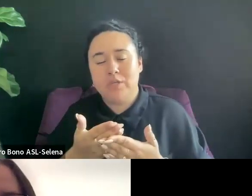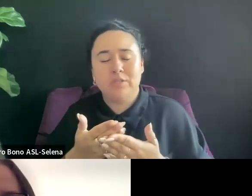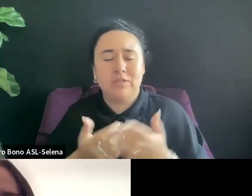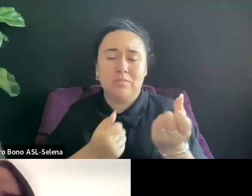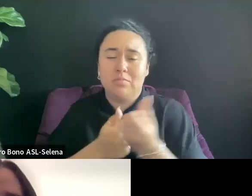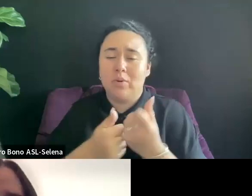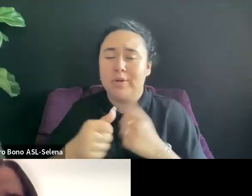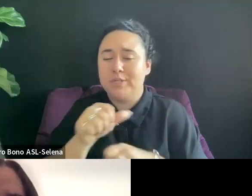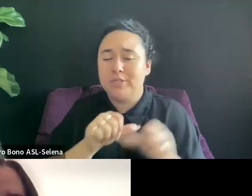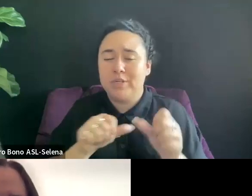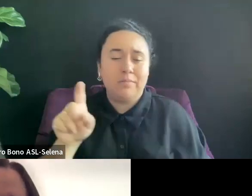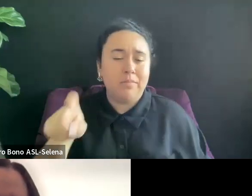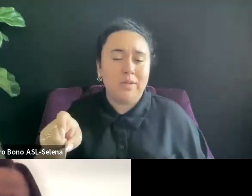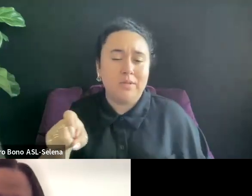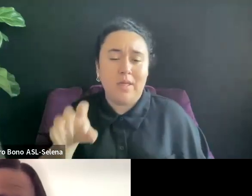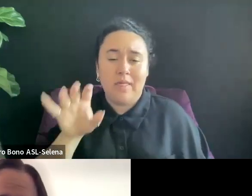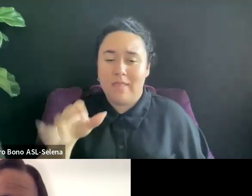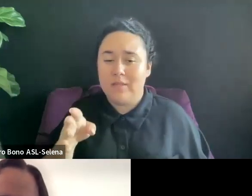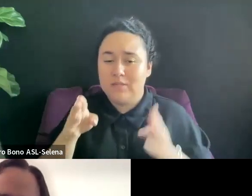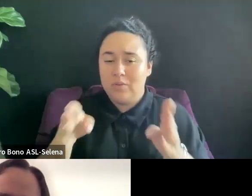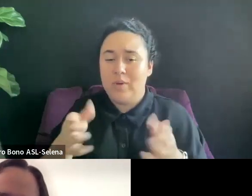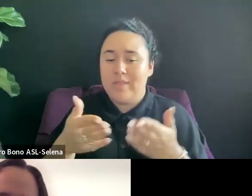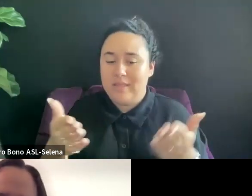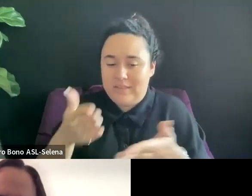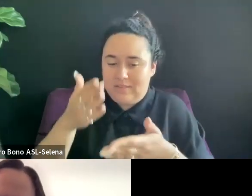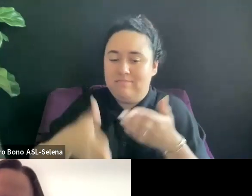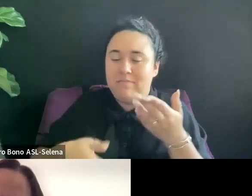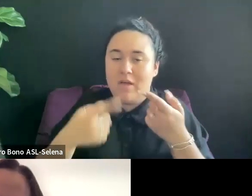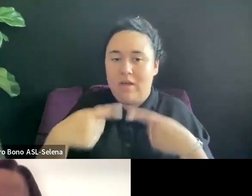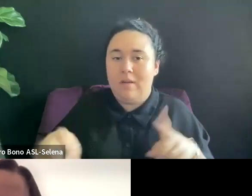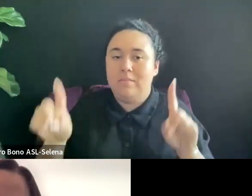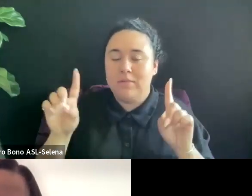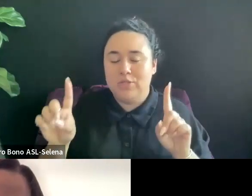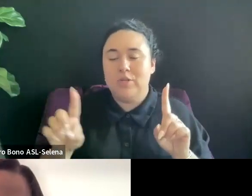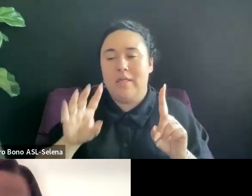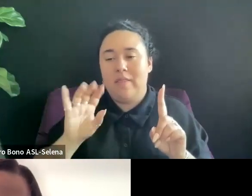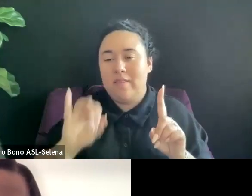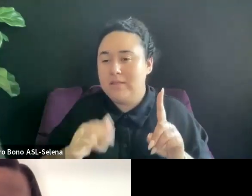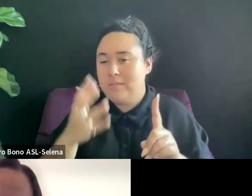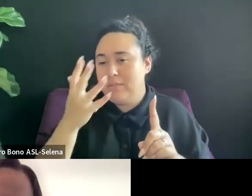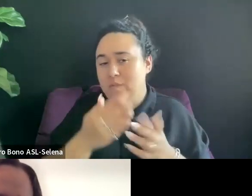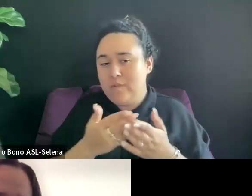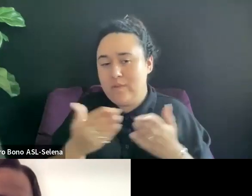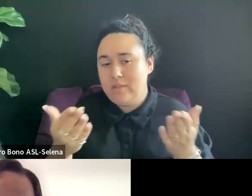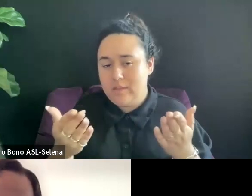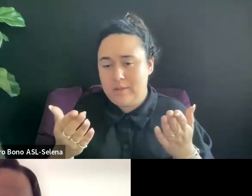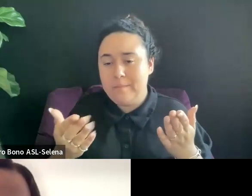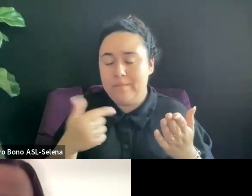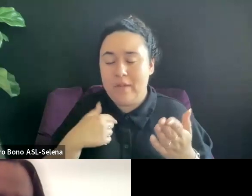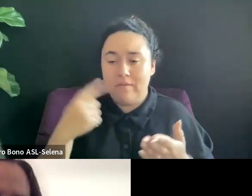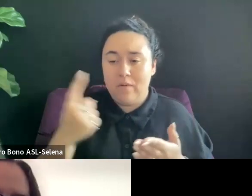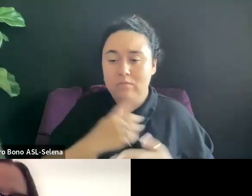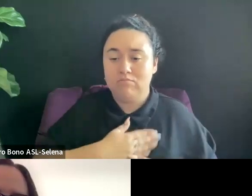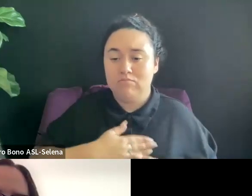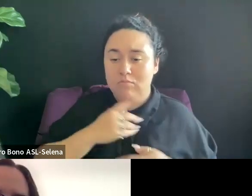THAT'S THE WAY THINGS GET DONE. THAT'S ONE OF THE BEAUTIFUL THINGS I'VE ALWAYS ENJOYED ABOUT THE DOCUMENTARY COMMUNITY IS THAT FOR